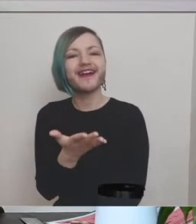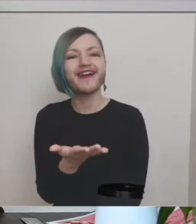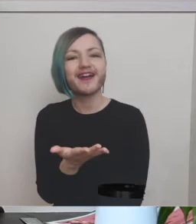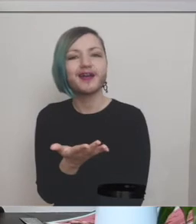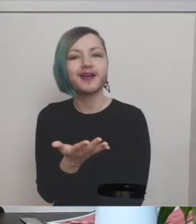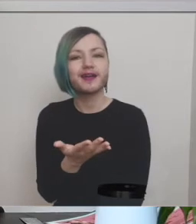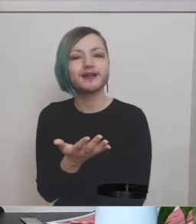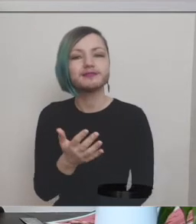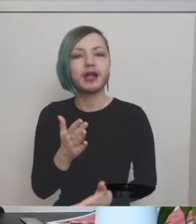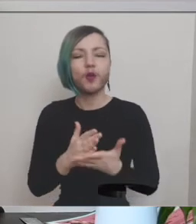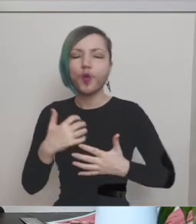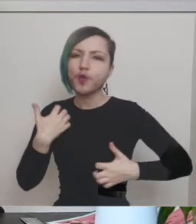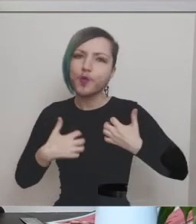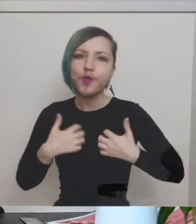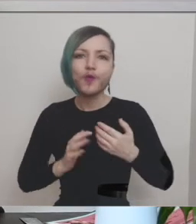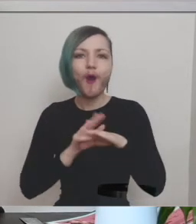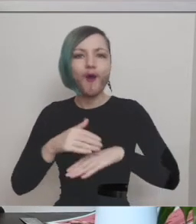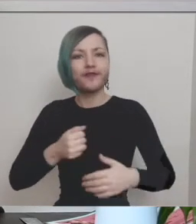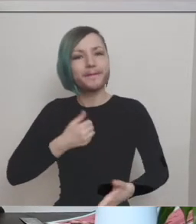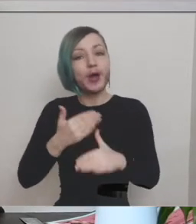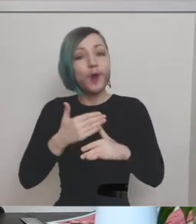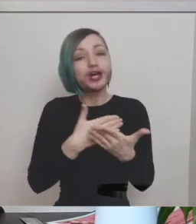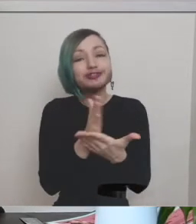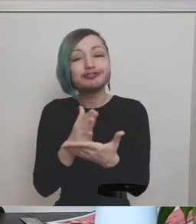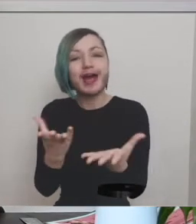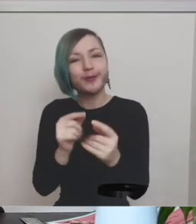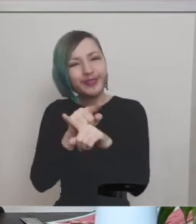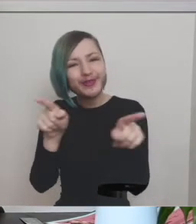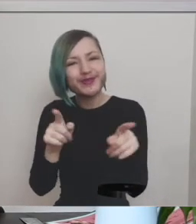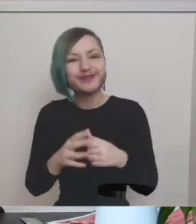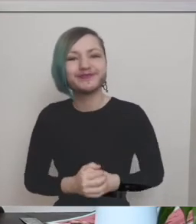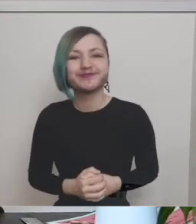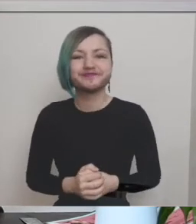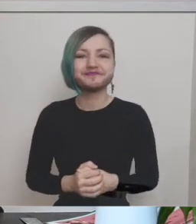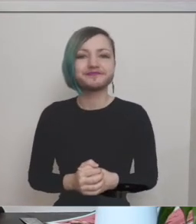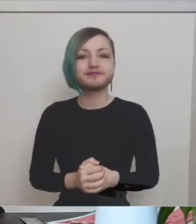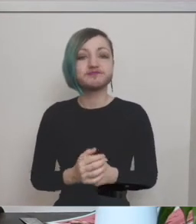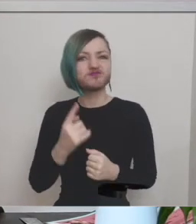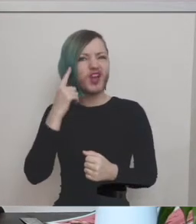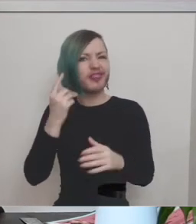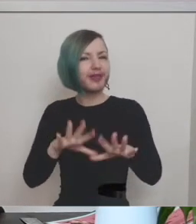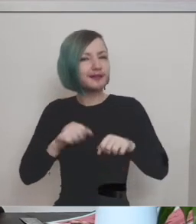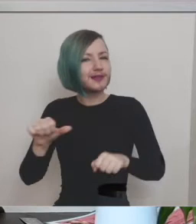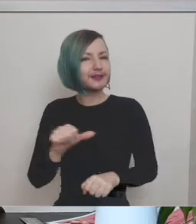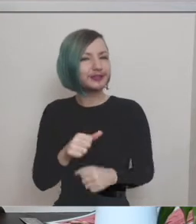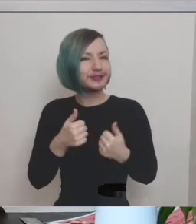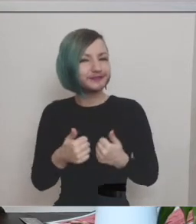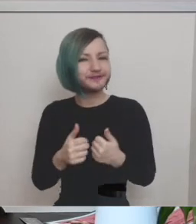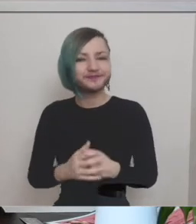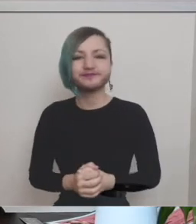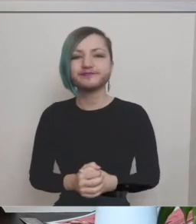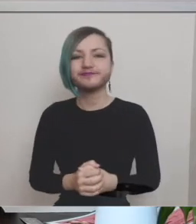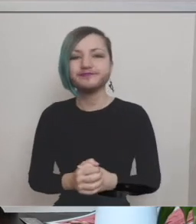passionate about sharing this work with you so I think we should get started I find that creating